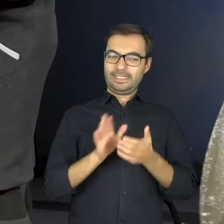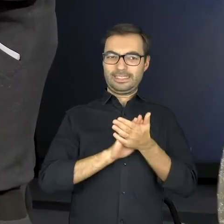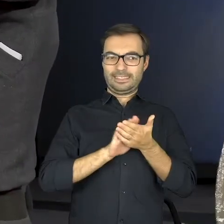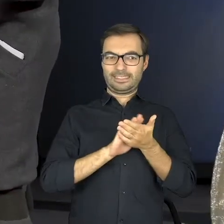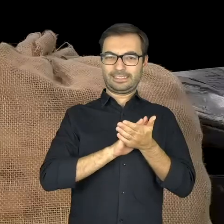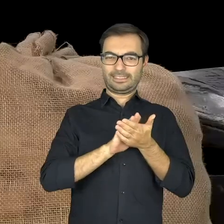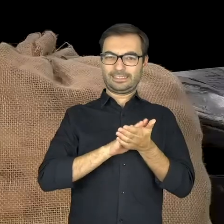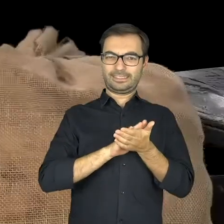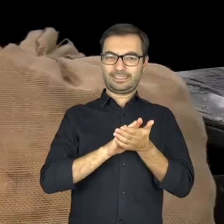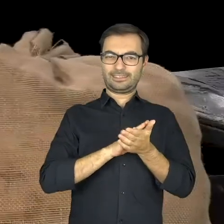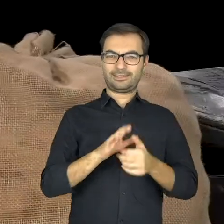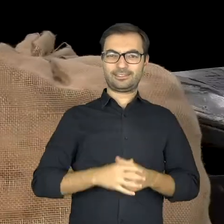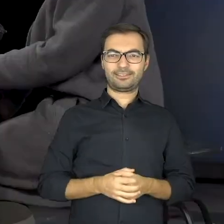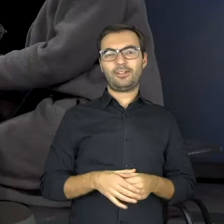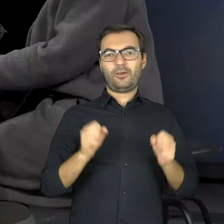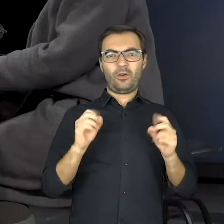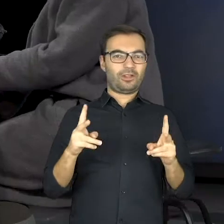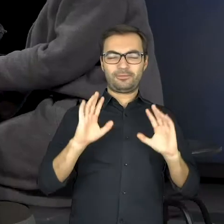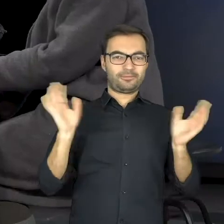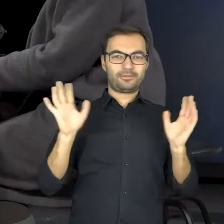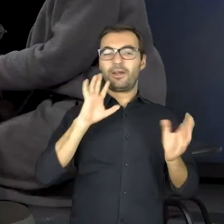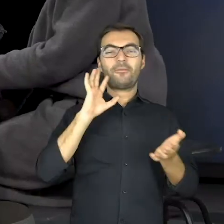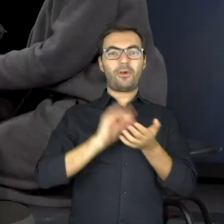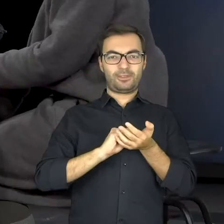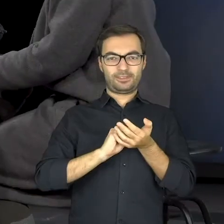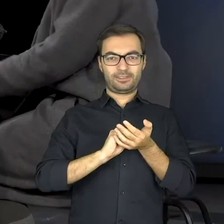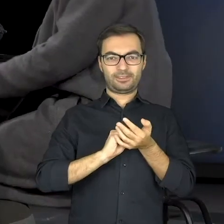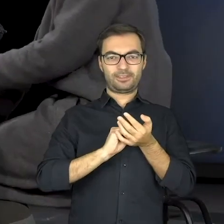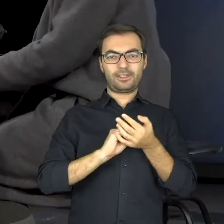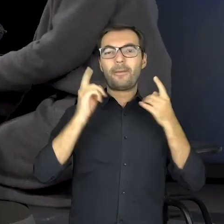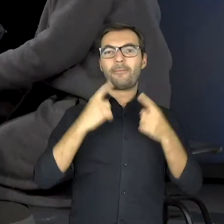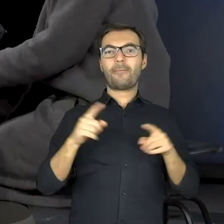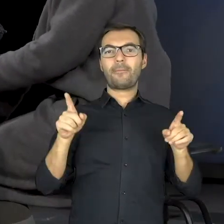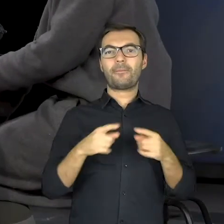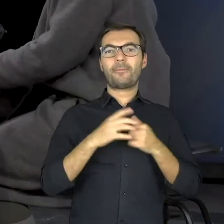Pardon? Alright, then repeat the melody after me, Butterfly